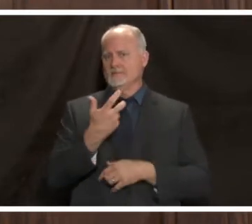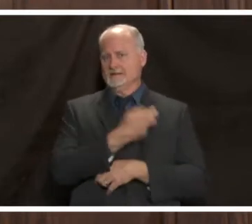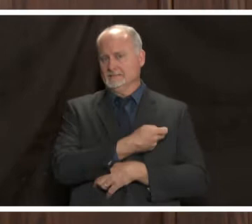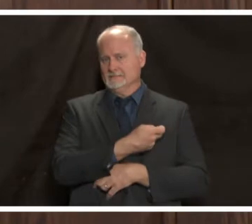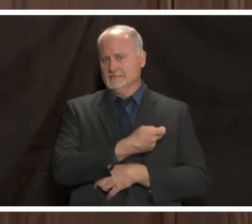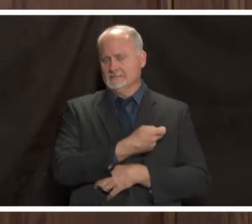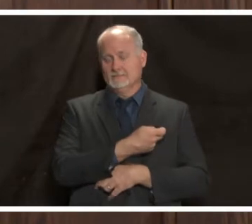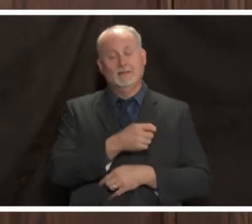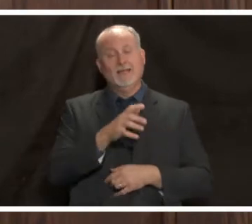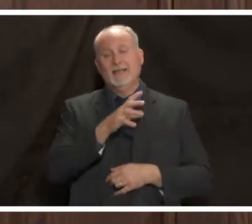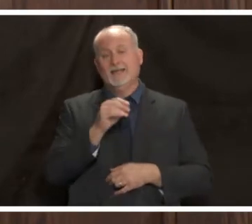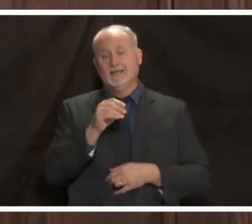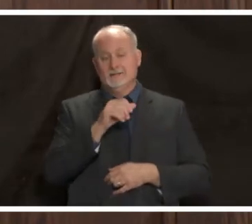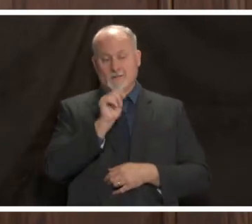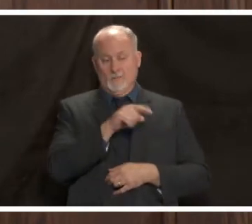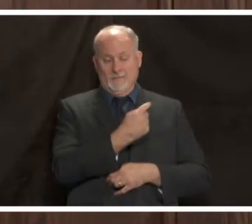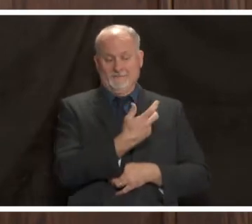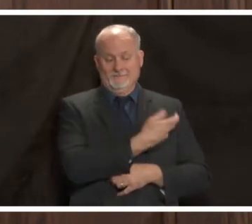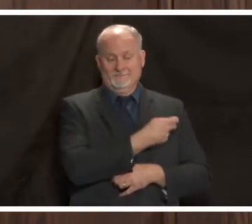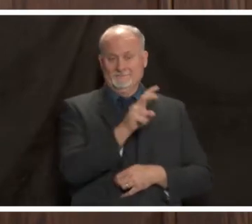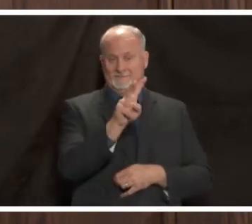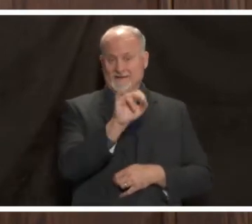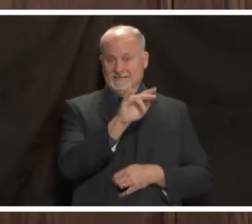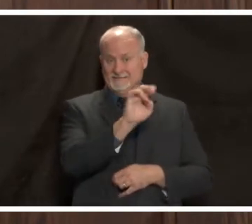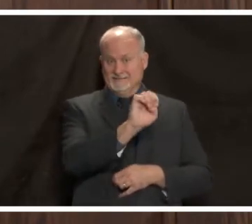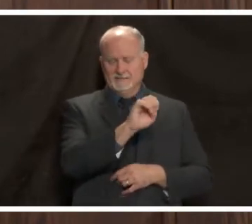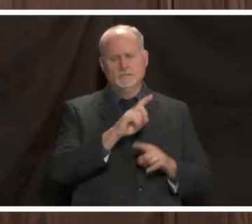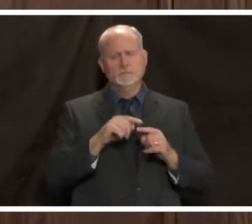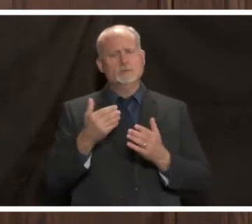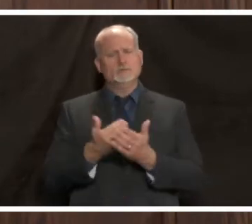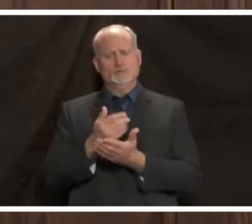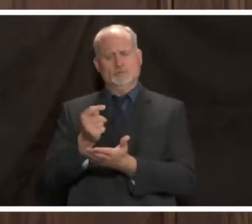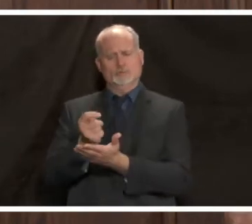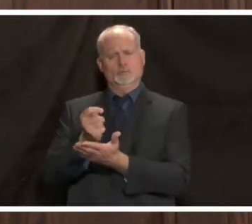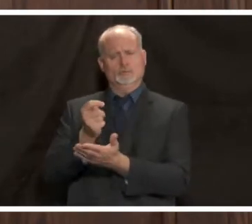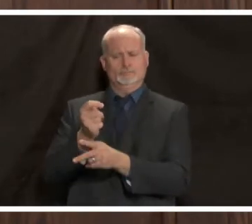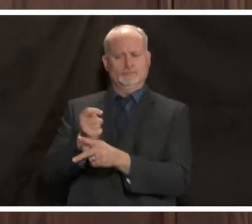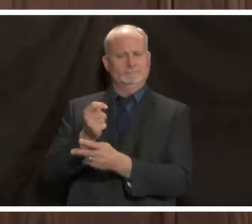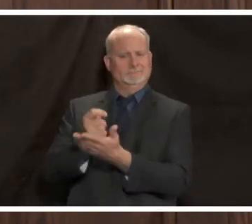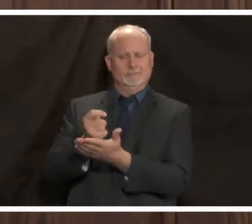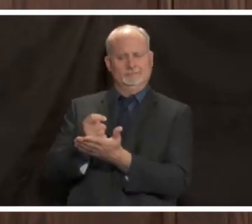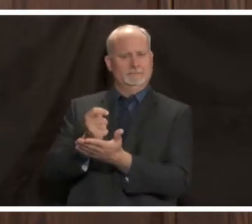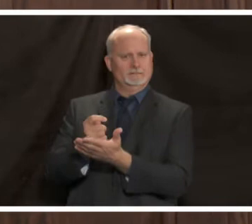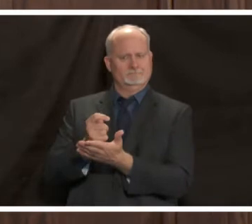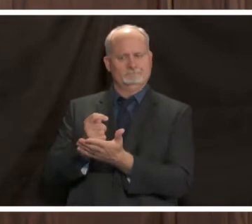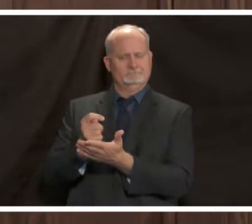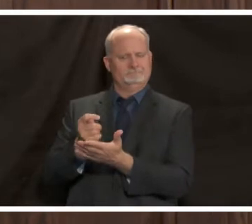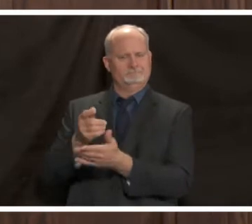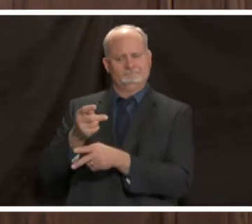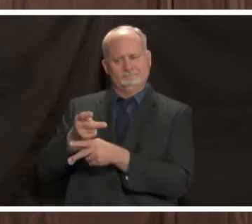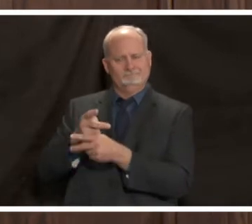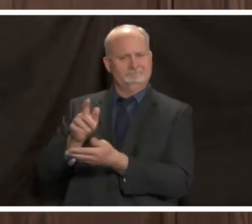the new treatments and what what's heartening to me i was asked months ago about what gave me hope